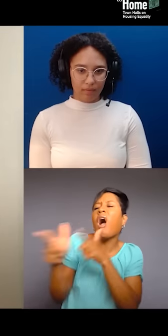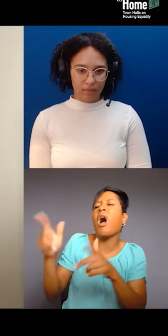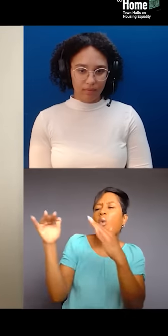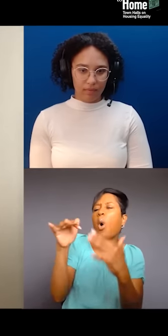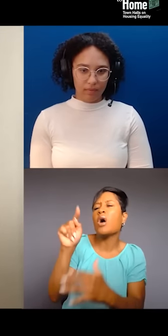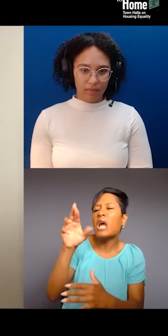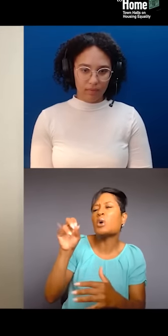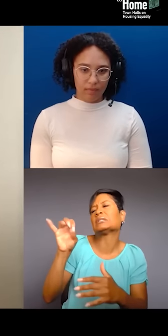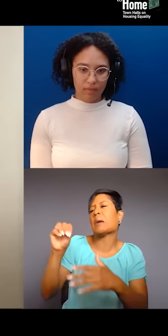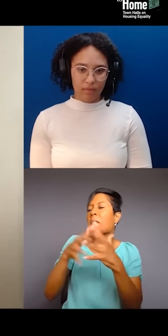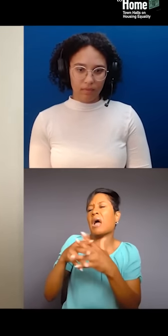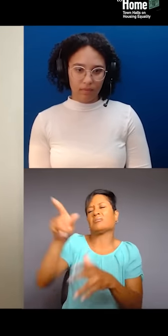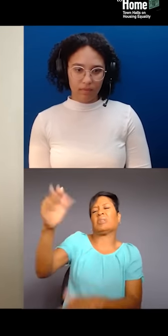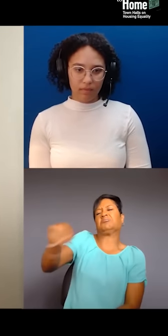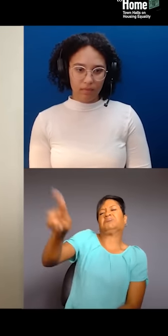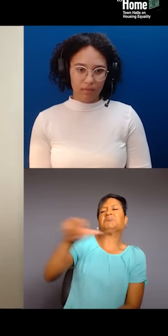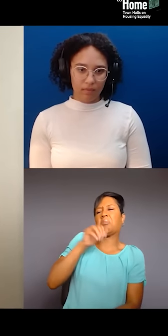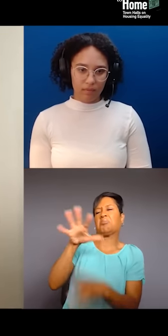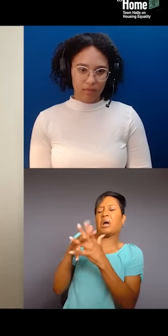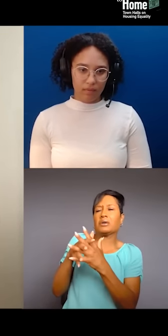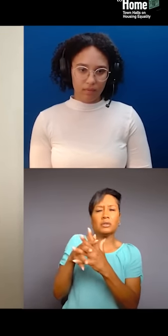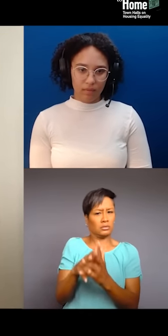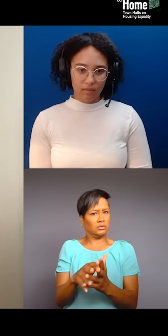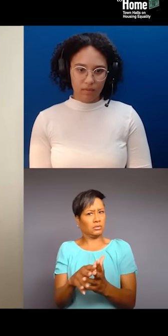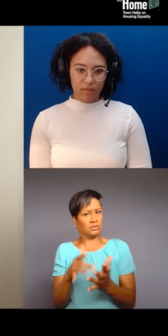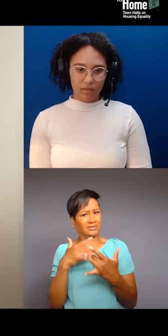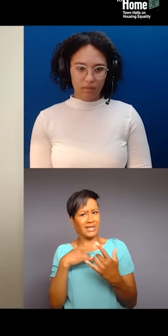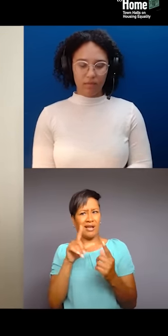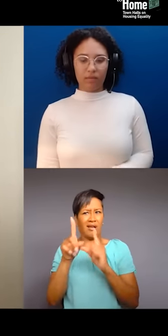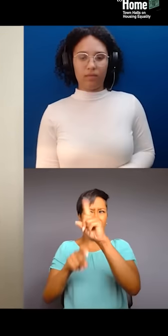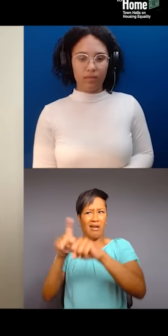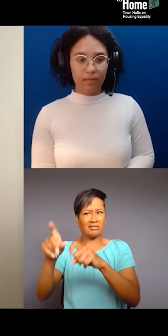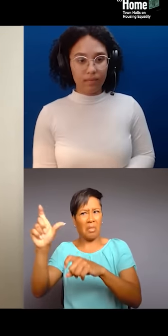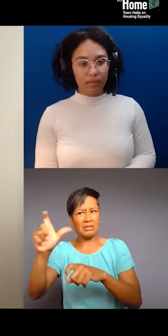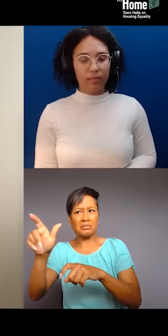And you sound very un-American. " So, we tend to get asked the questions about terrorism